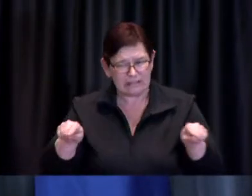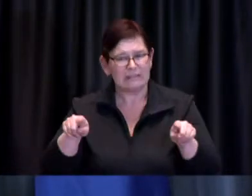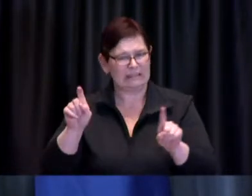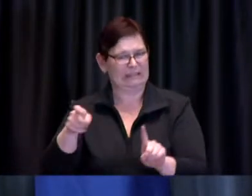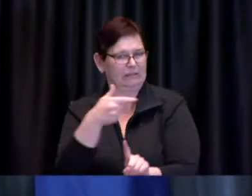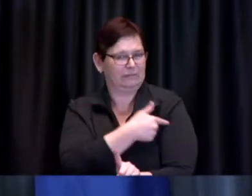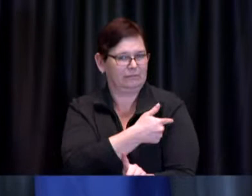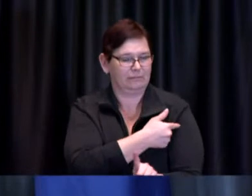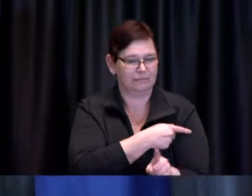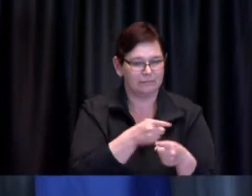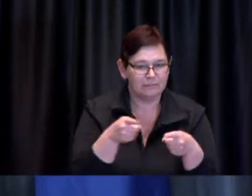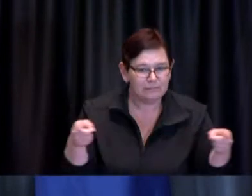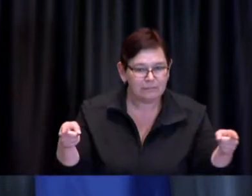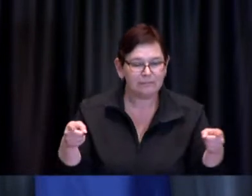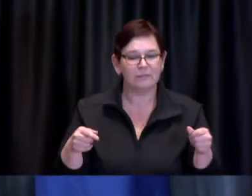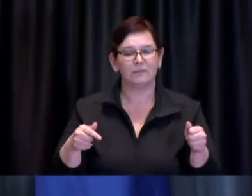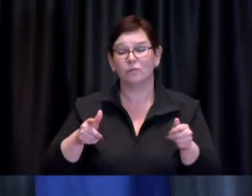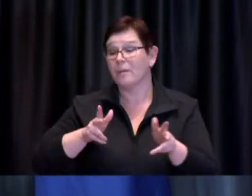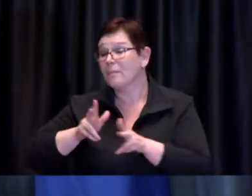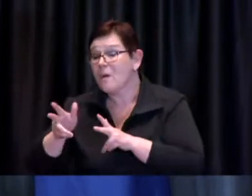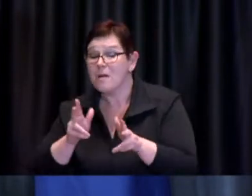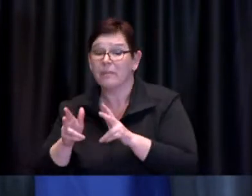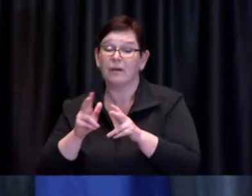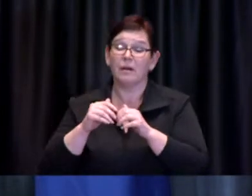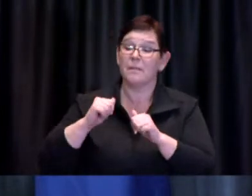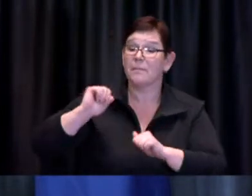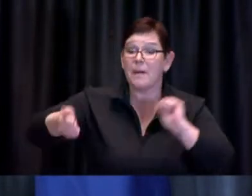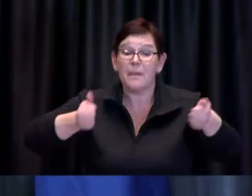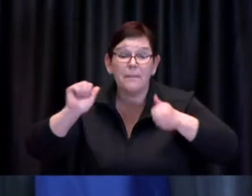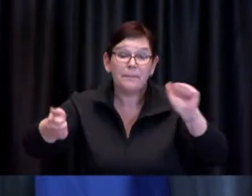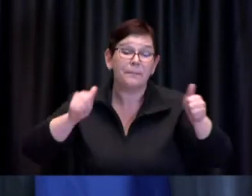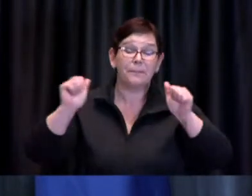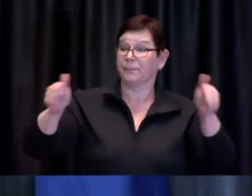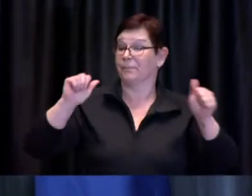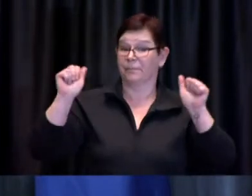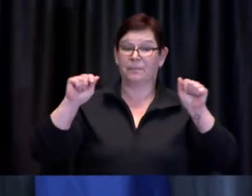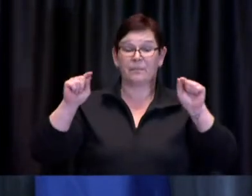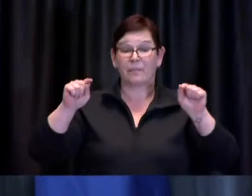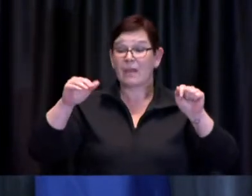mobile and pop-up clinics in many of those neighbourhoods goes down to 18 years of age so